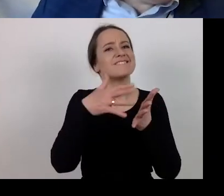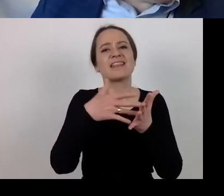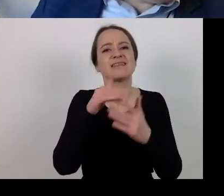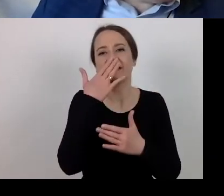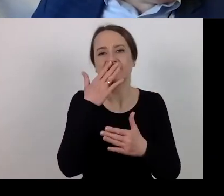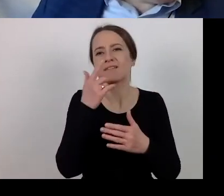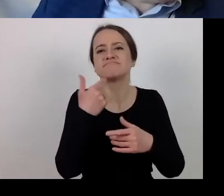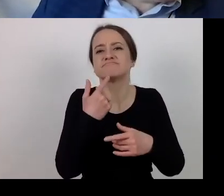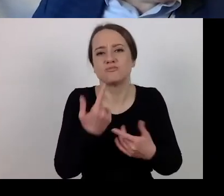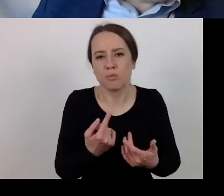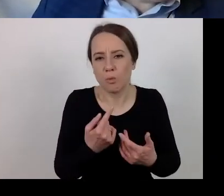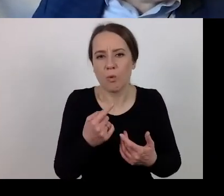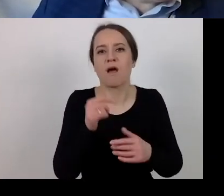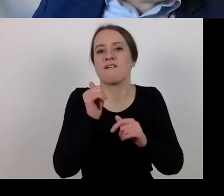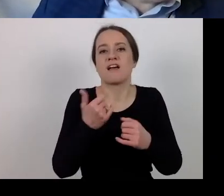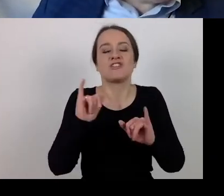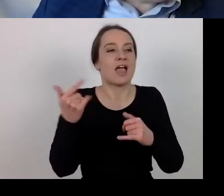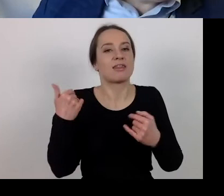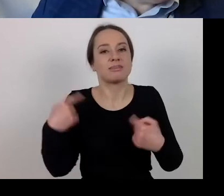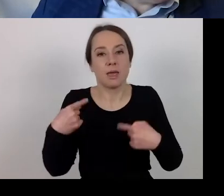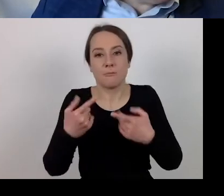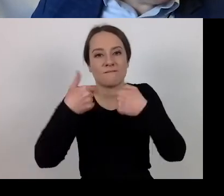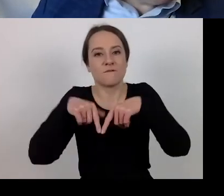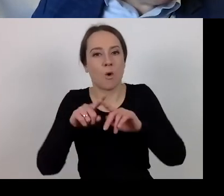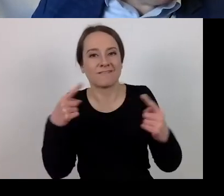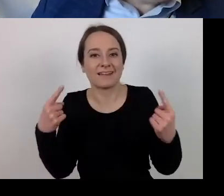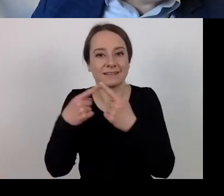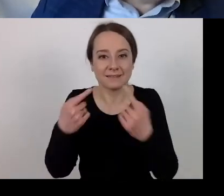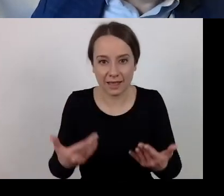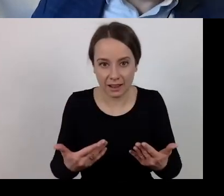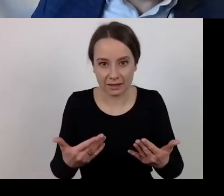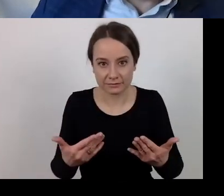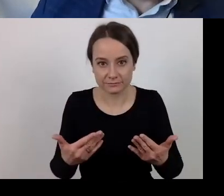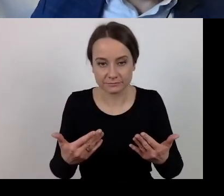And unrealised objectives -